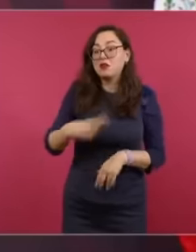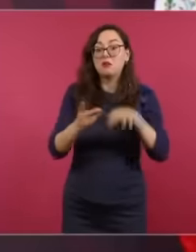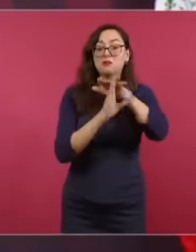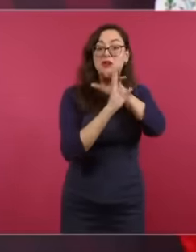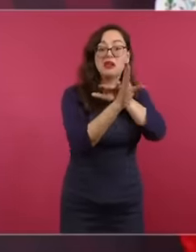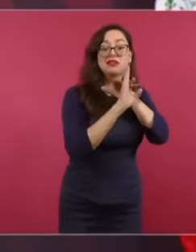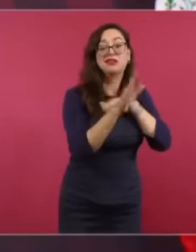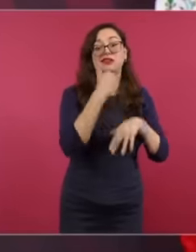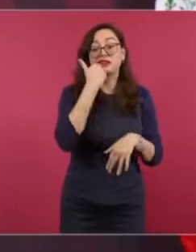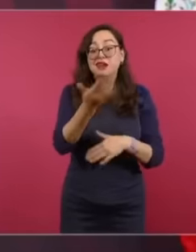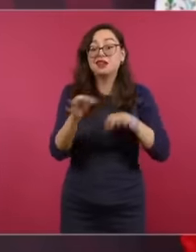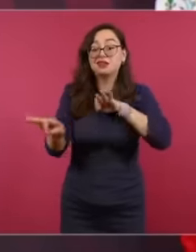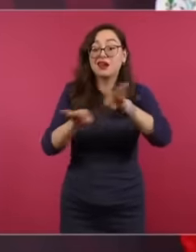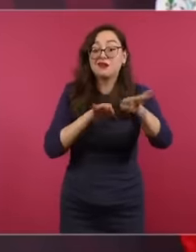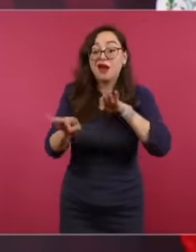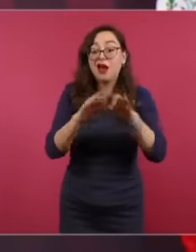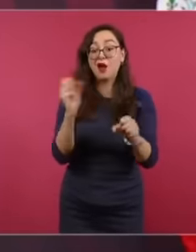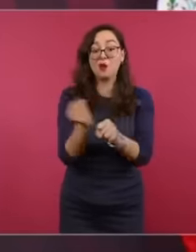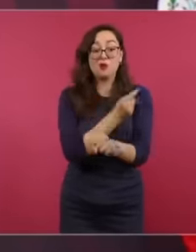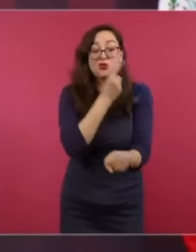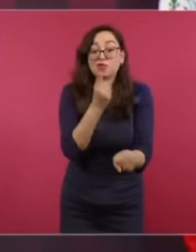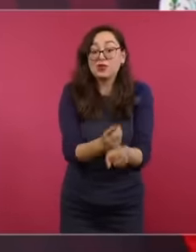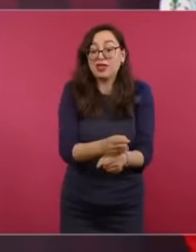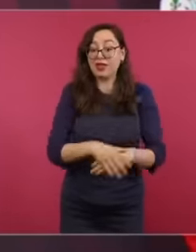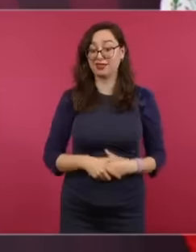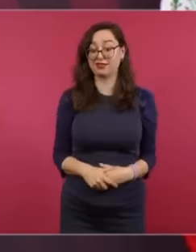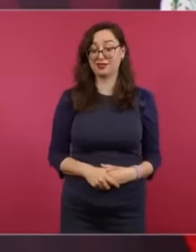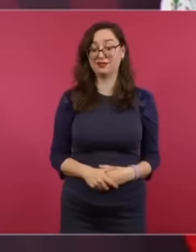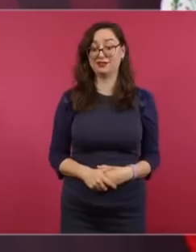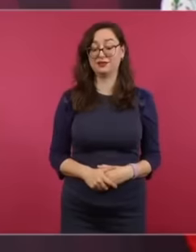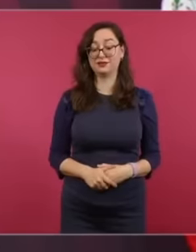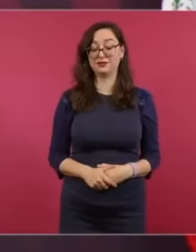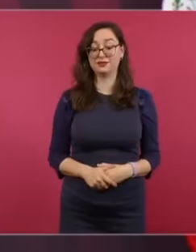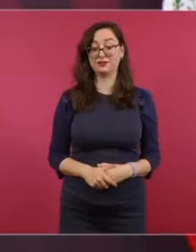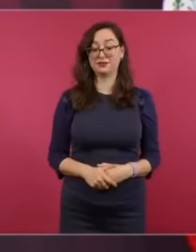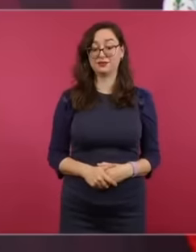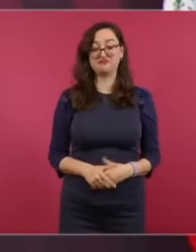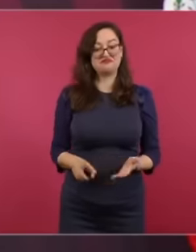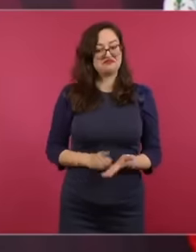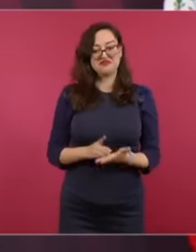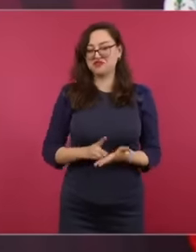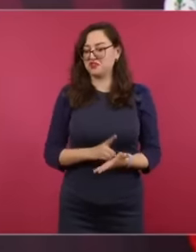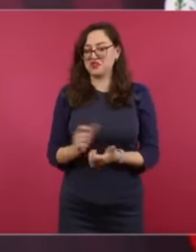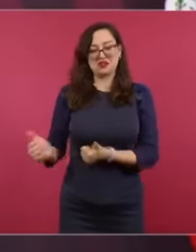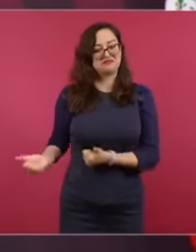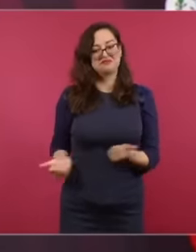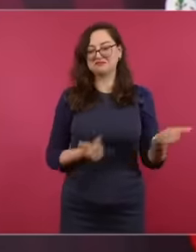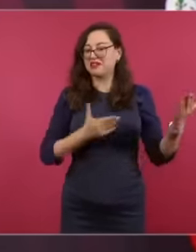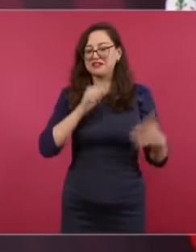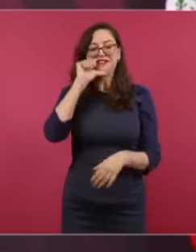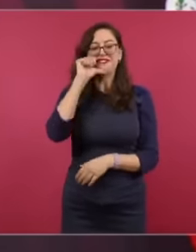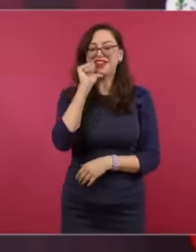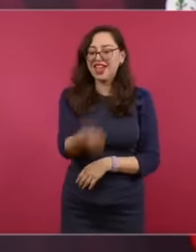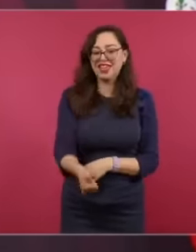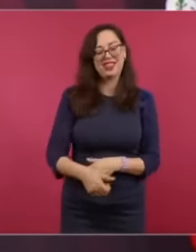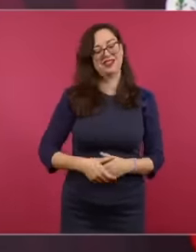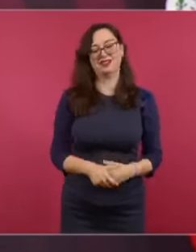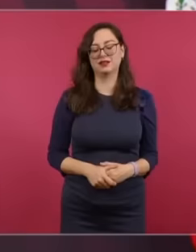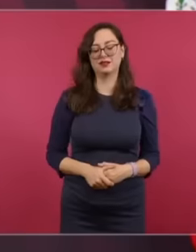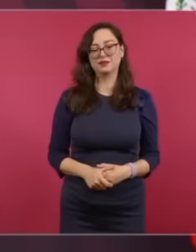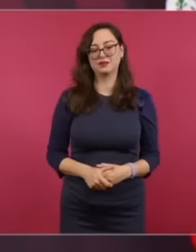have job opportunities, they do not carry drugs,